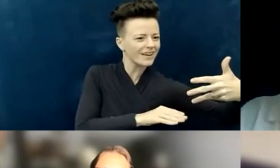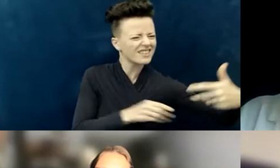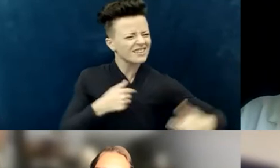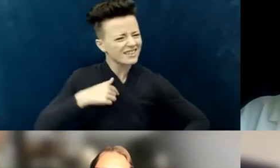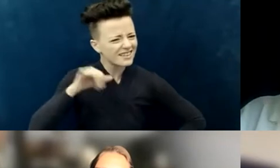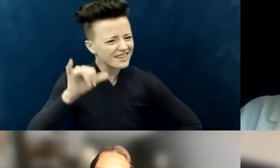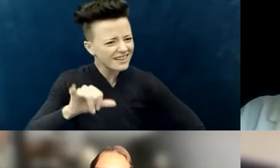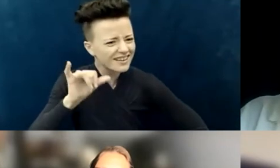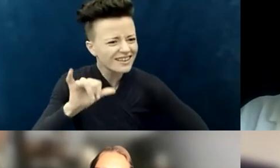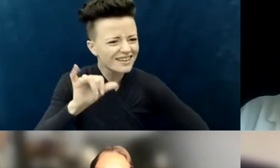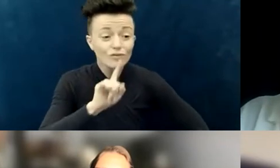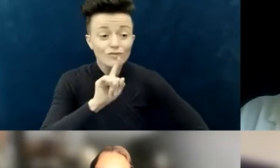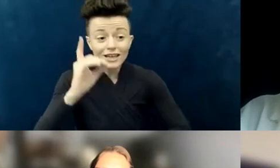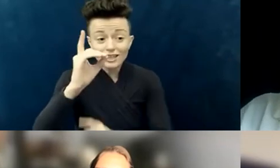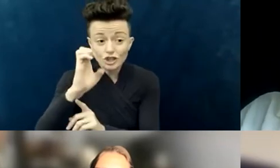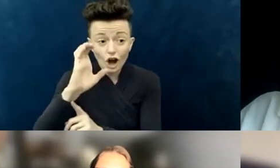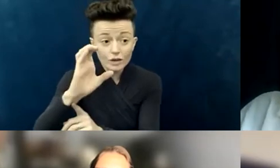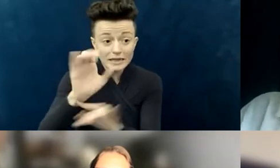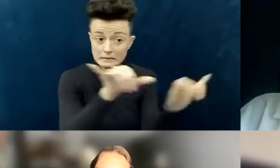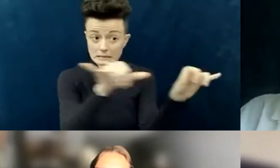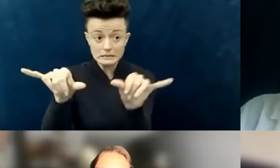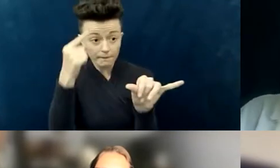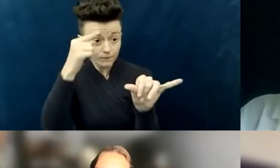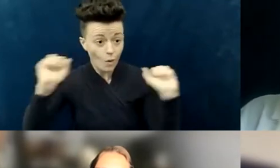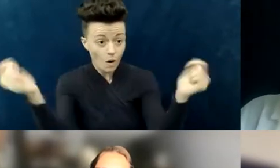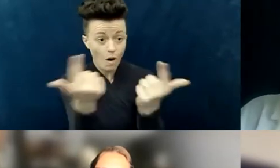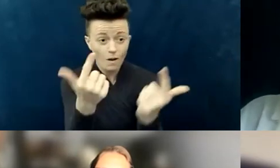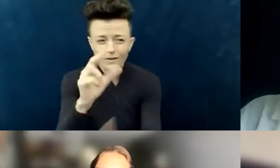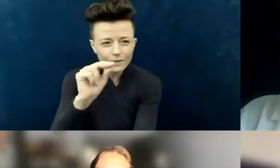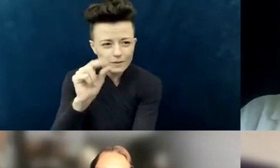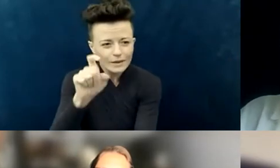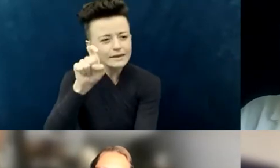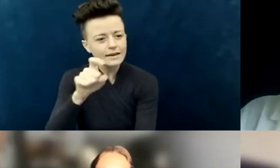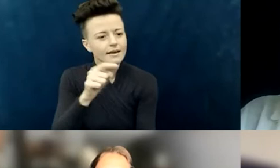and yet again, with those competing access needs. I don't have answers; I'm still struggling with some of that.